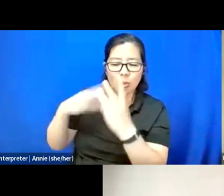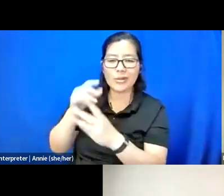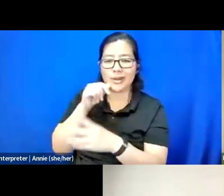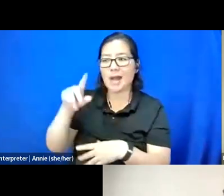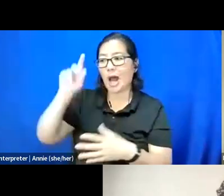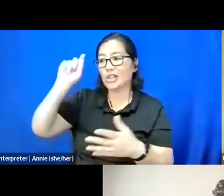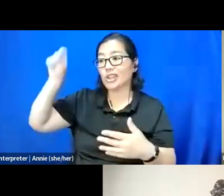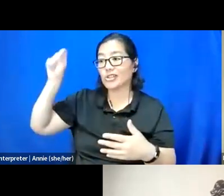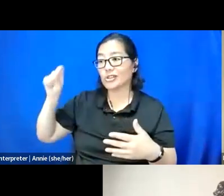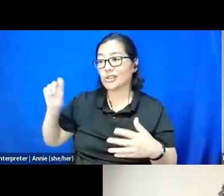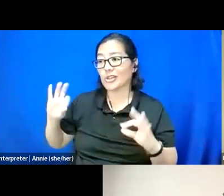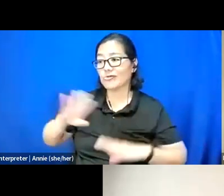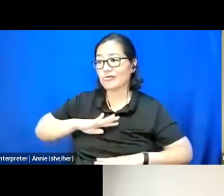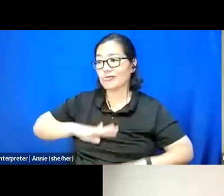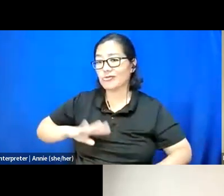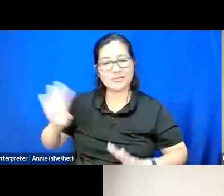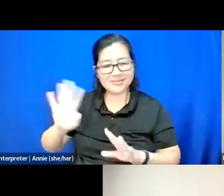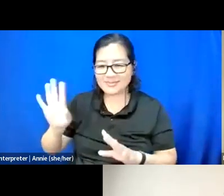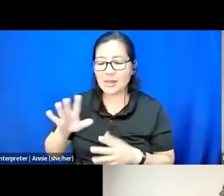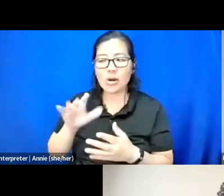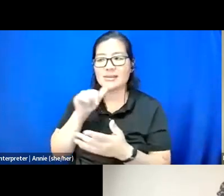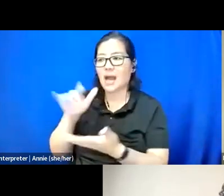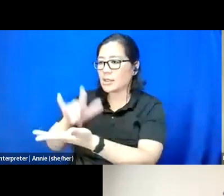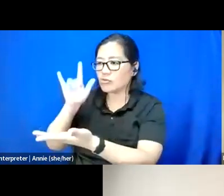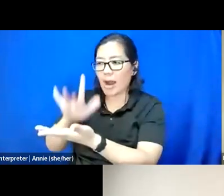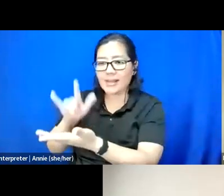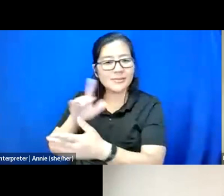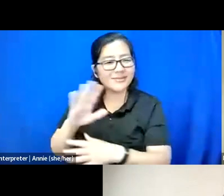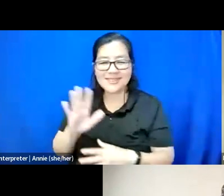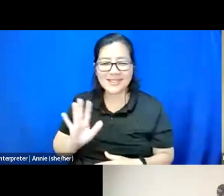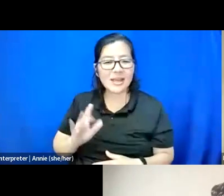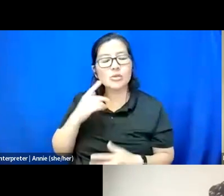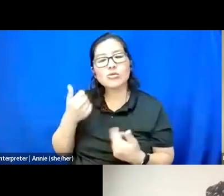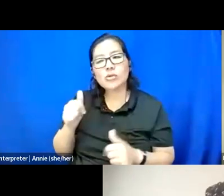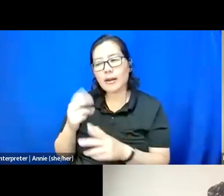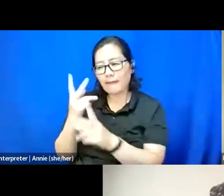You're just asking about who they are basically, like, what they need to succeed.